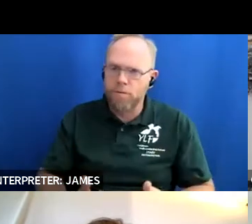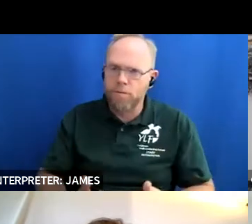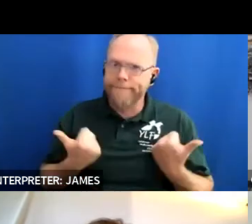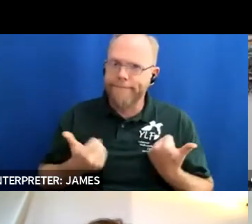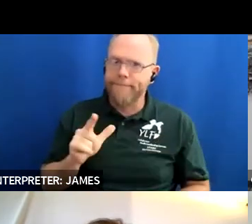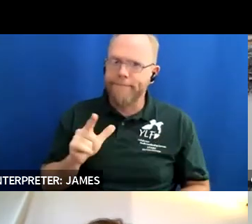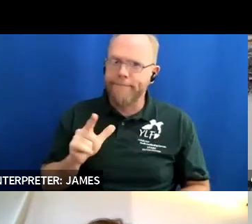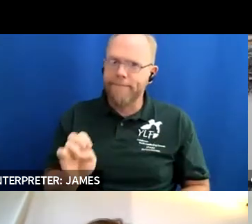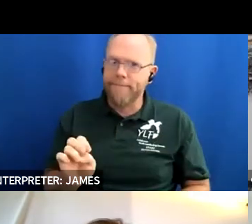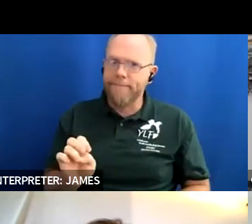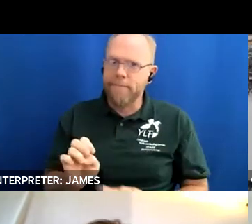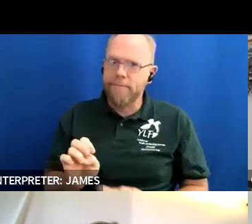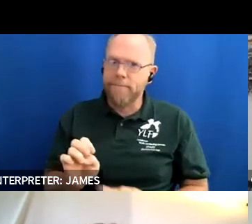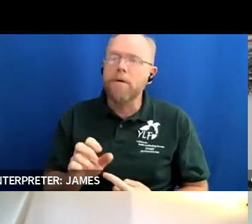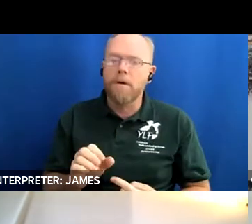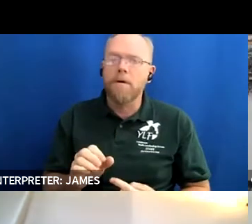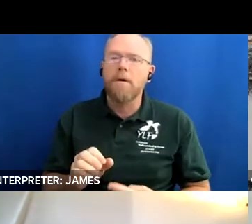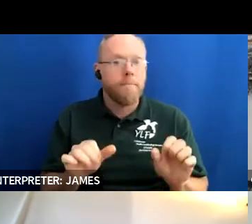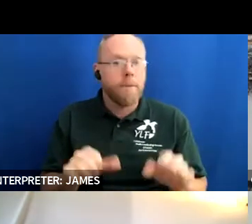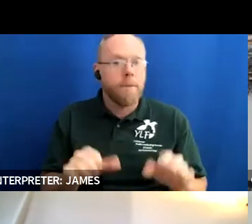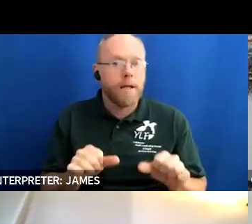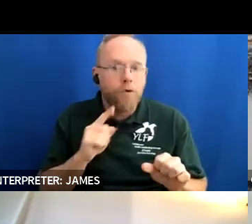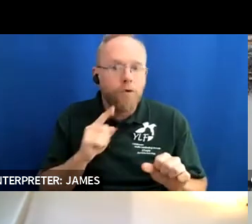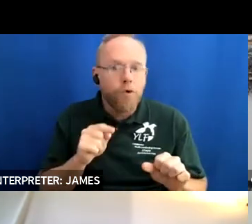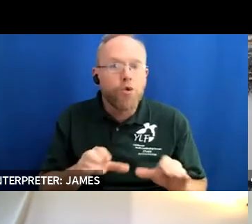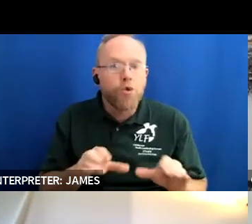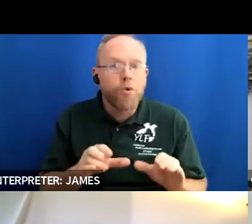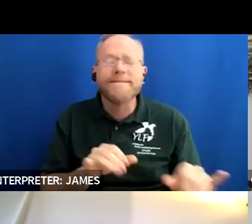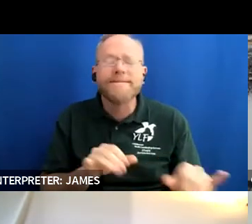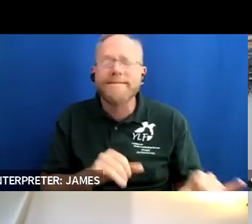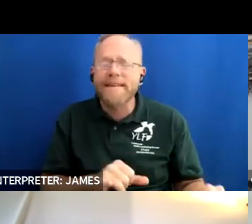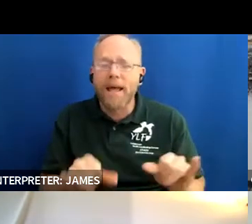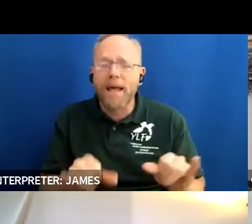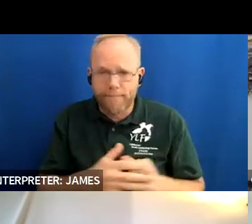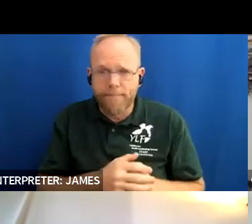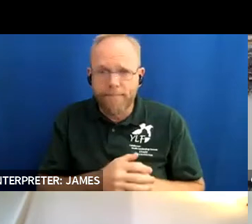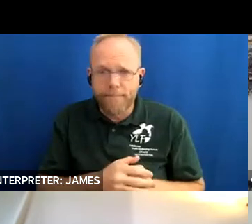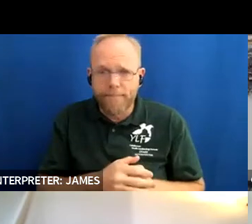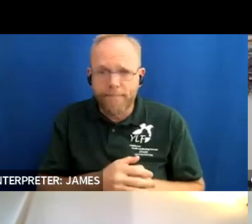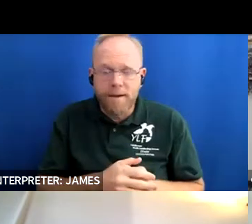same and to overcome tremendous amounts of adversity to be successful in their own way